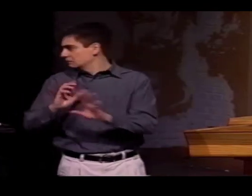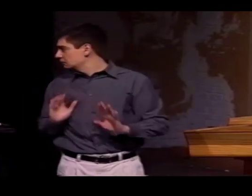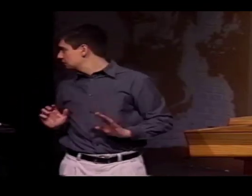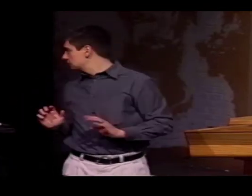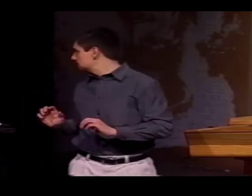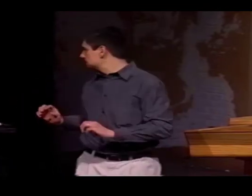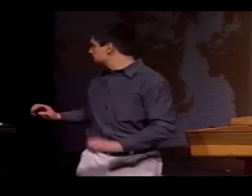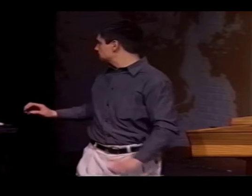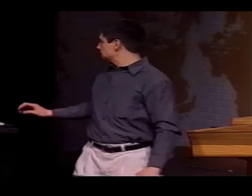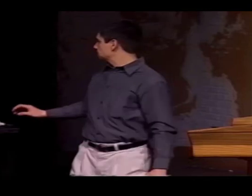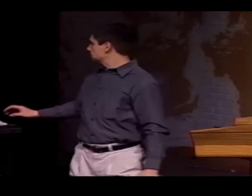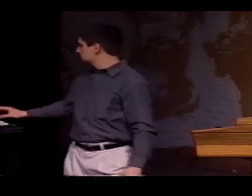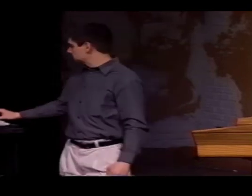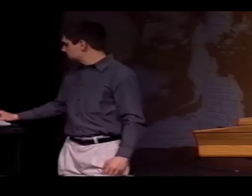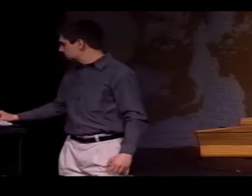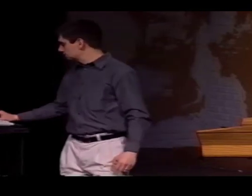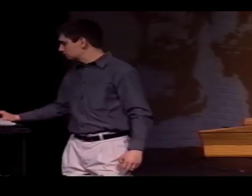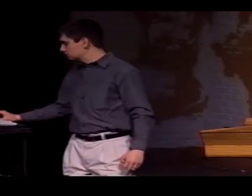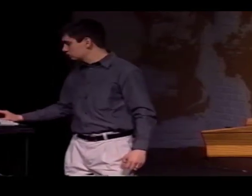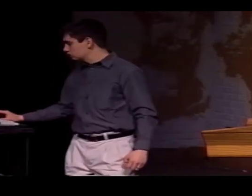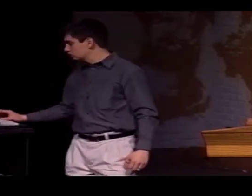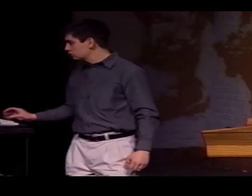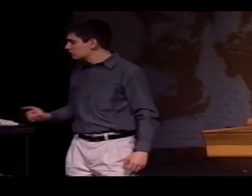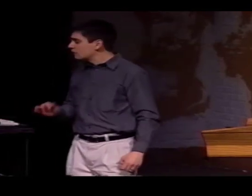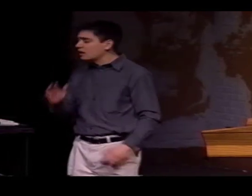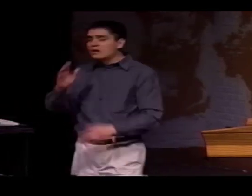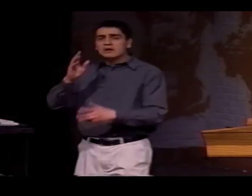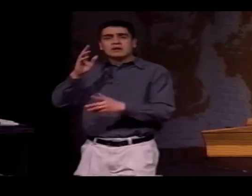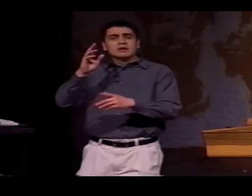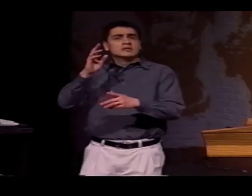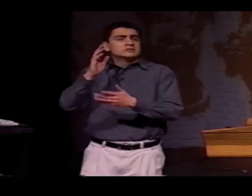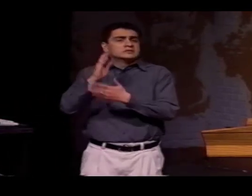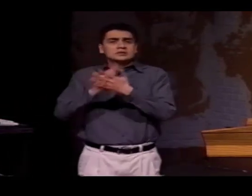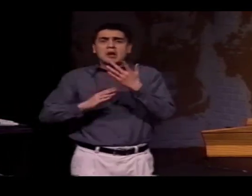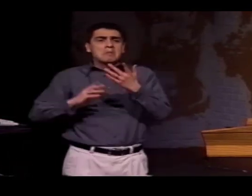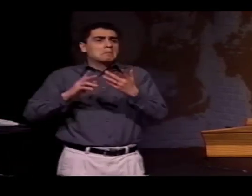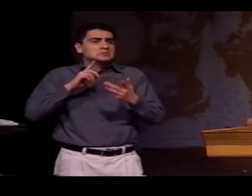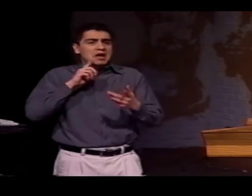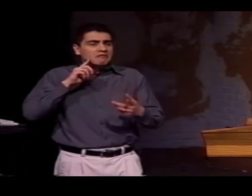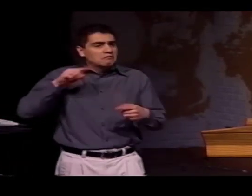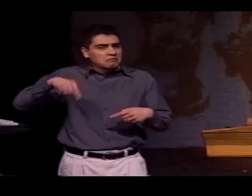BUT NOW I'D LIKE TO TALK ABOUT SOME LEXICAL DIFFERENCES AND INFLUENCES.